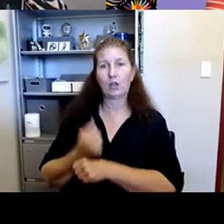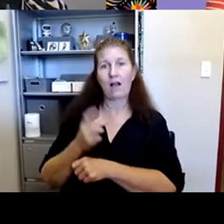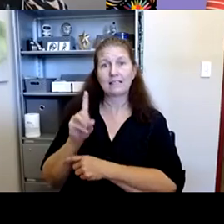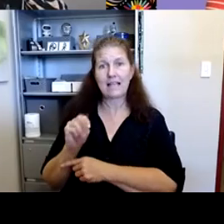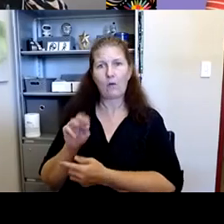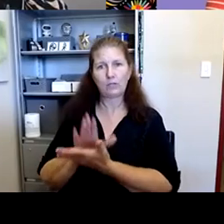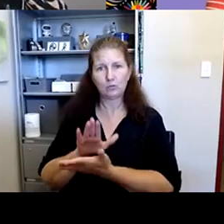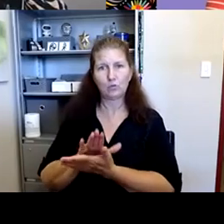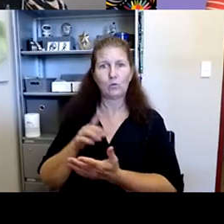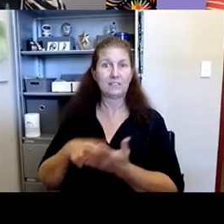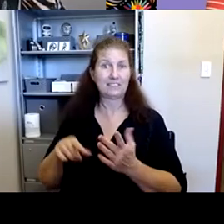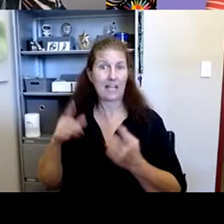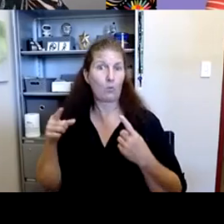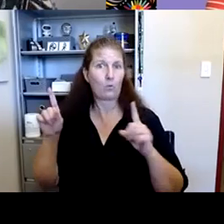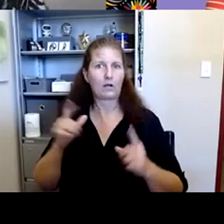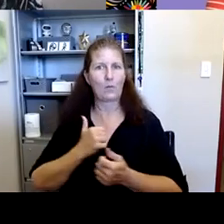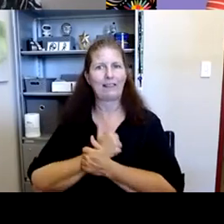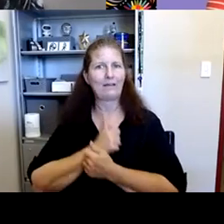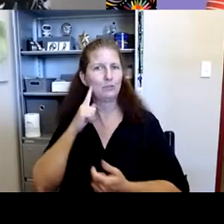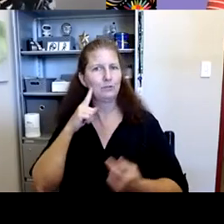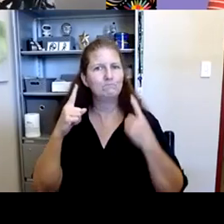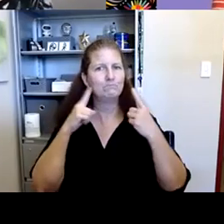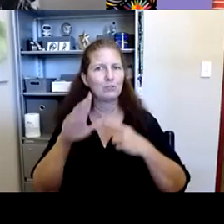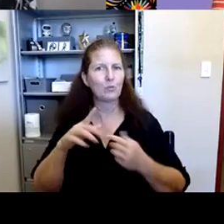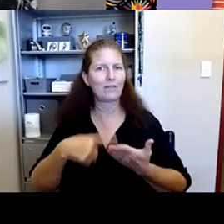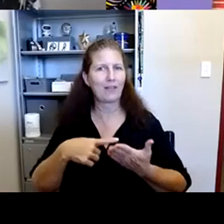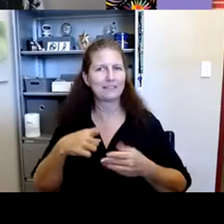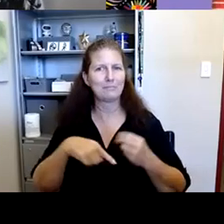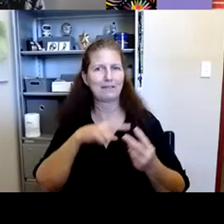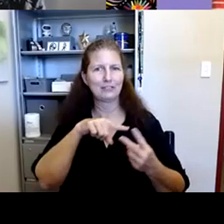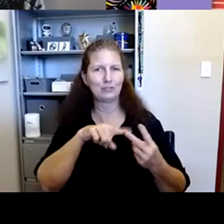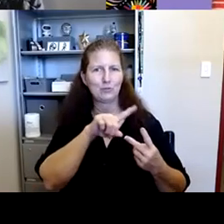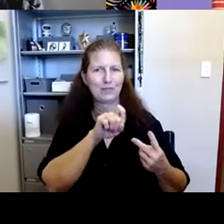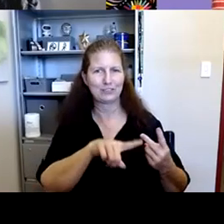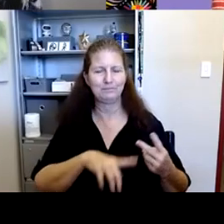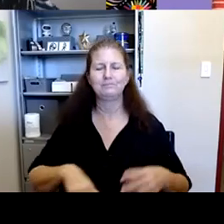Tobias Smith: It's cool. I would love to hear your thoughts on these two questions,